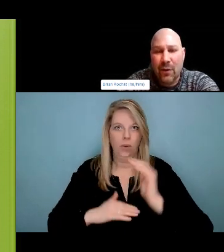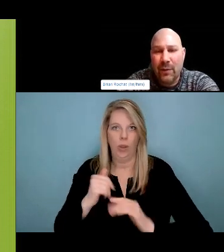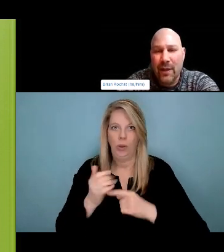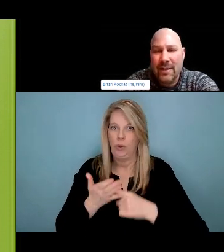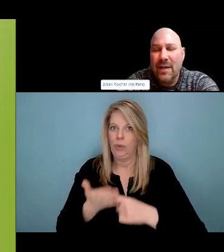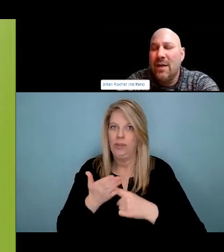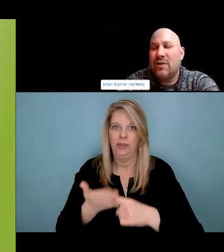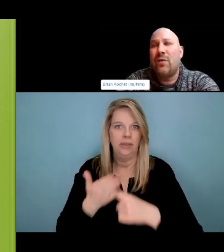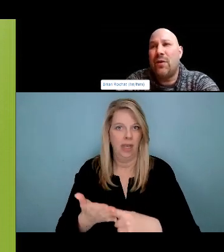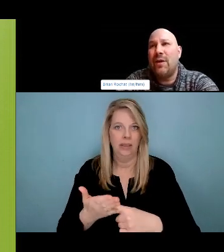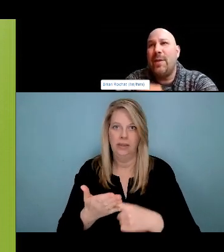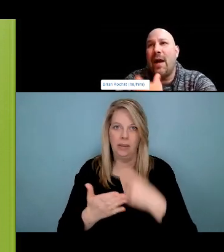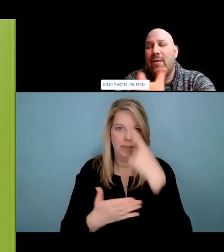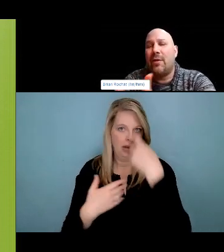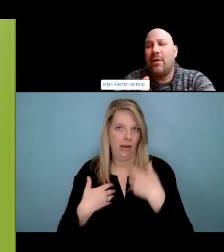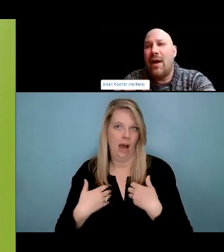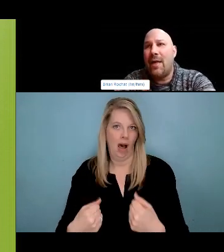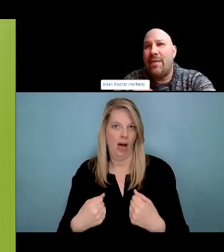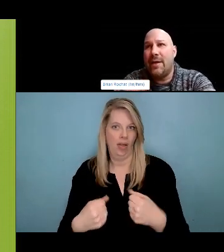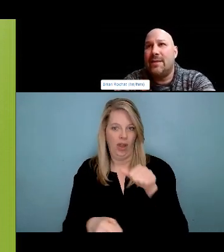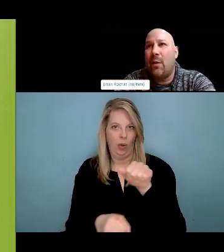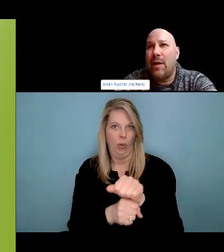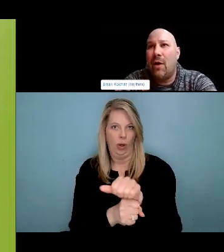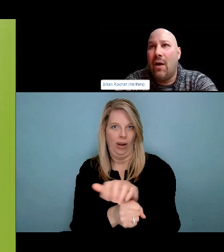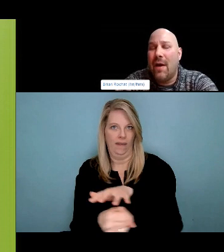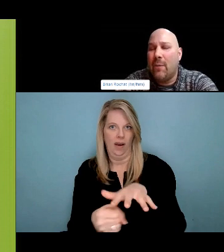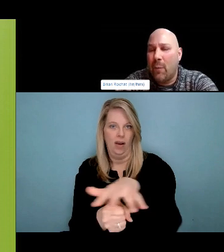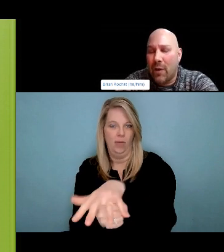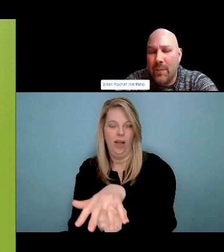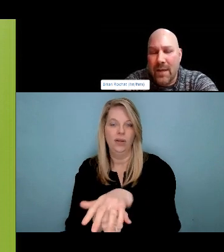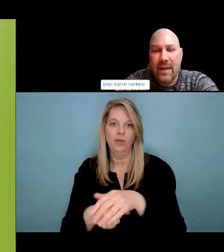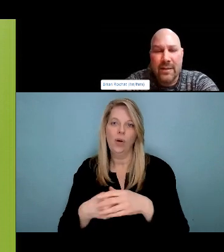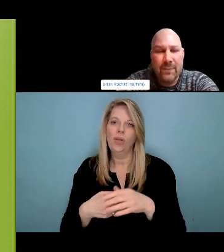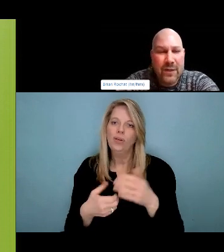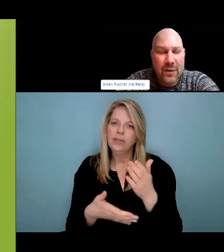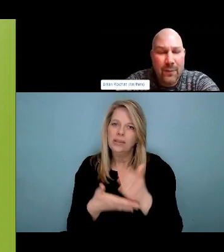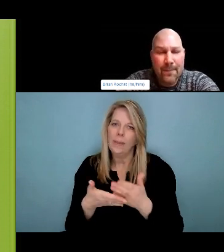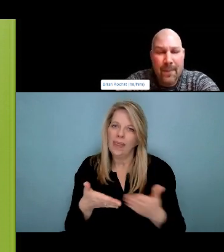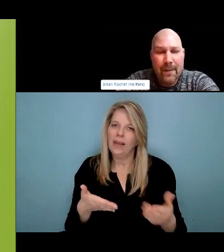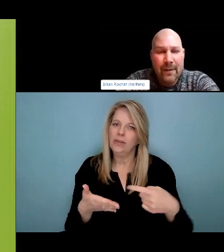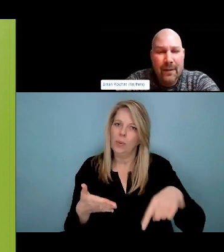When I came out as a person who used drugs, I lost safety, stability, and security. I